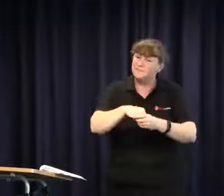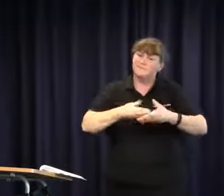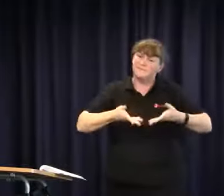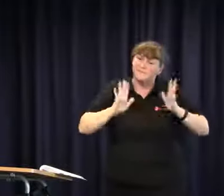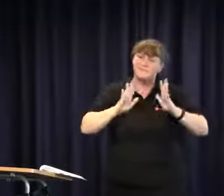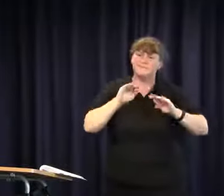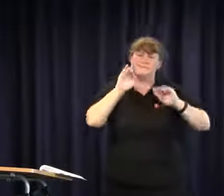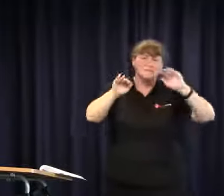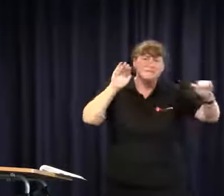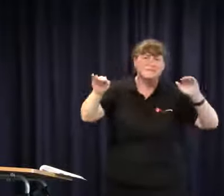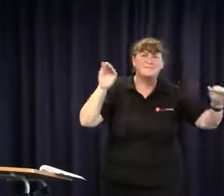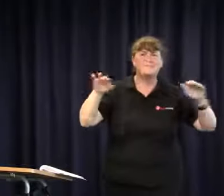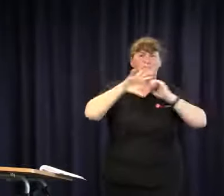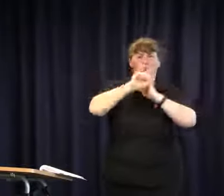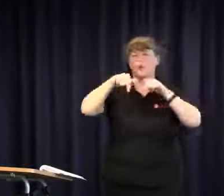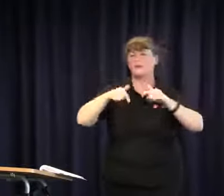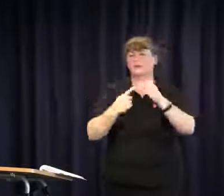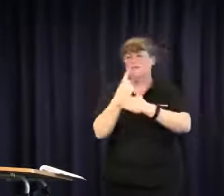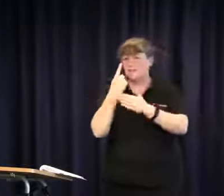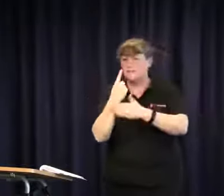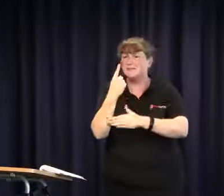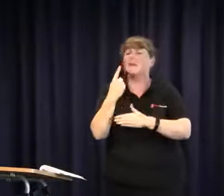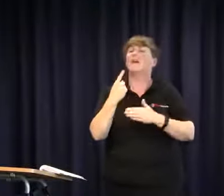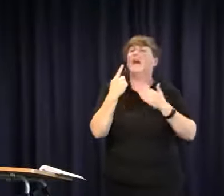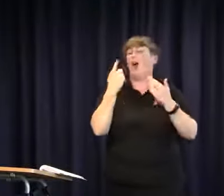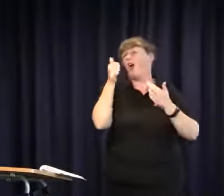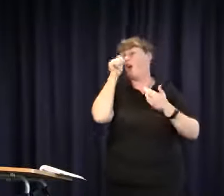So thank you so much for your involvement in promoting this event and letting parents